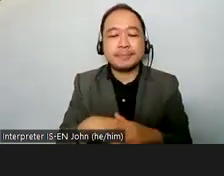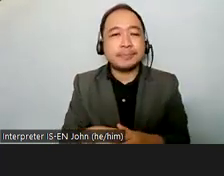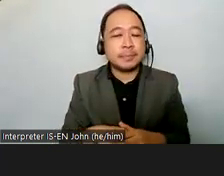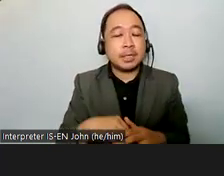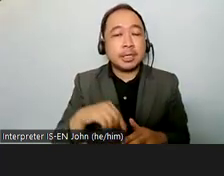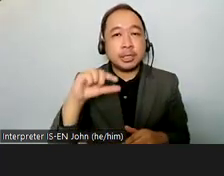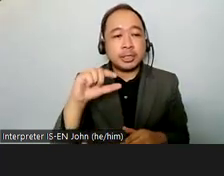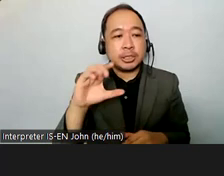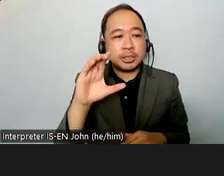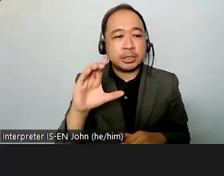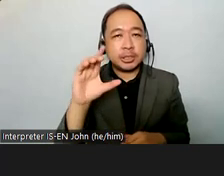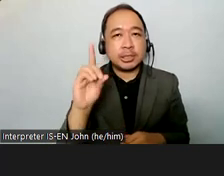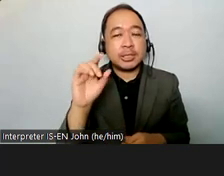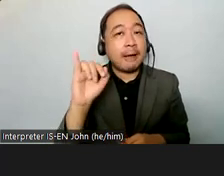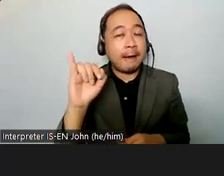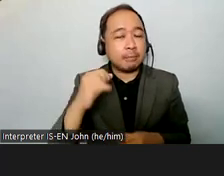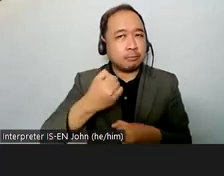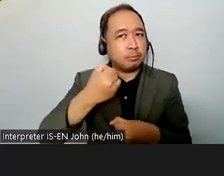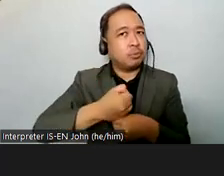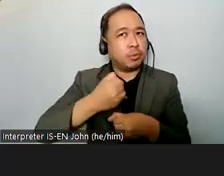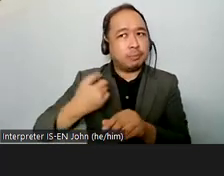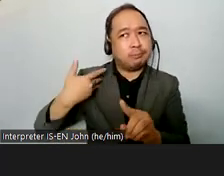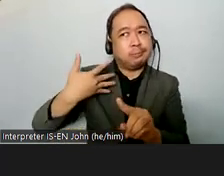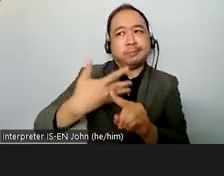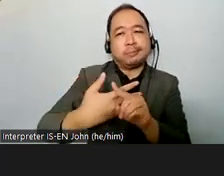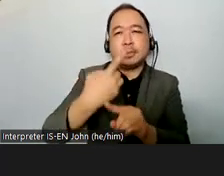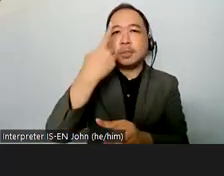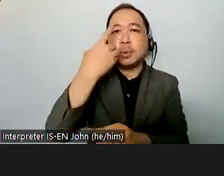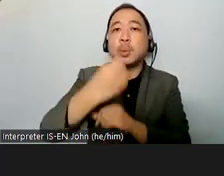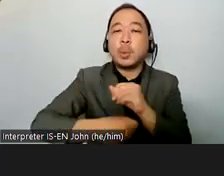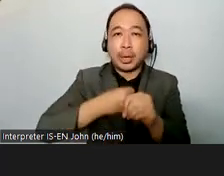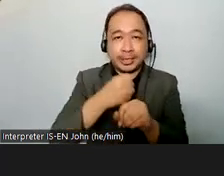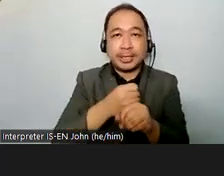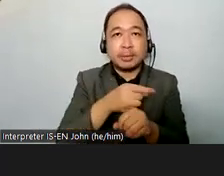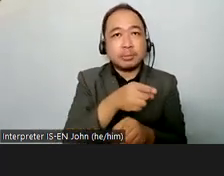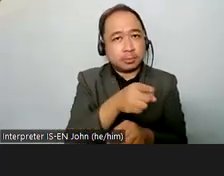been working for almost a year now and as many of you will know the guidelines were just released